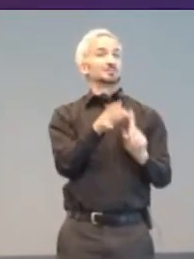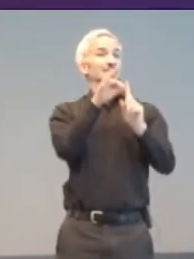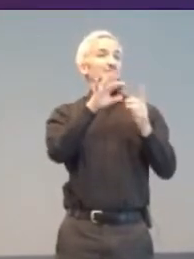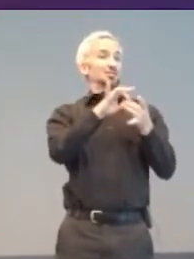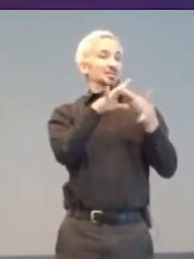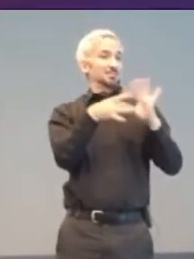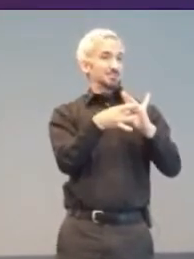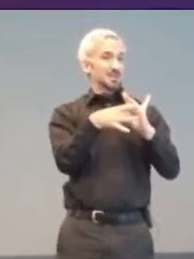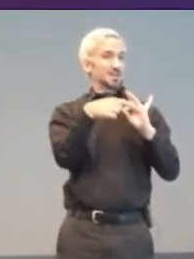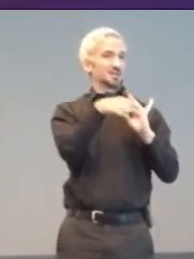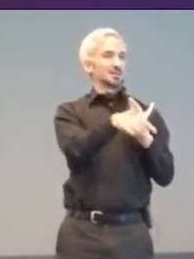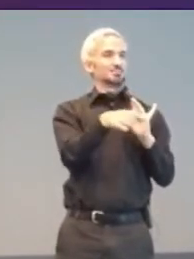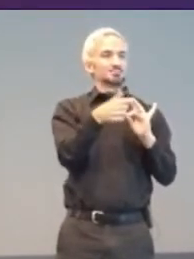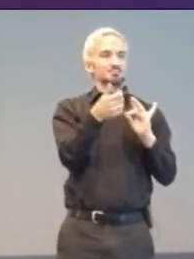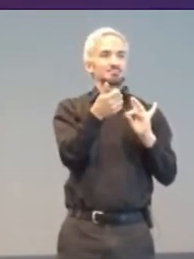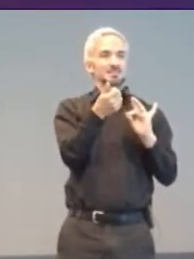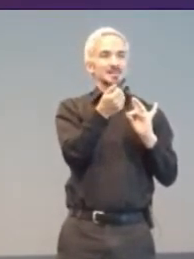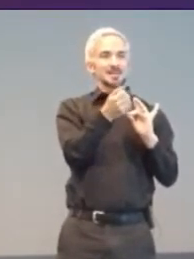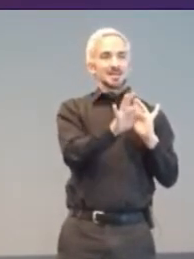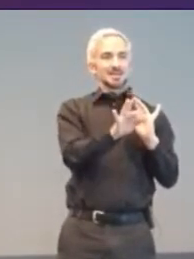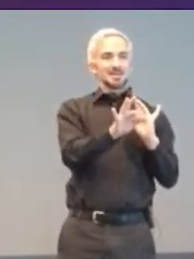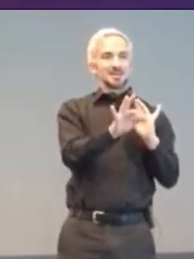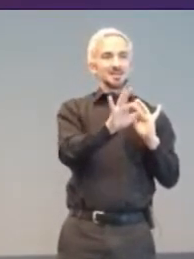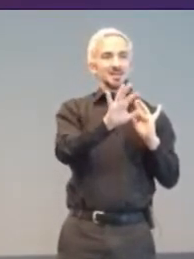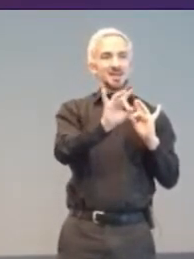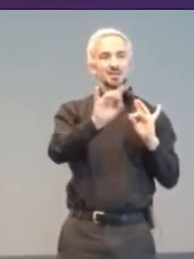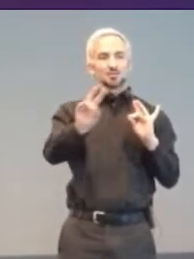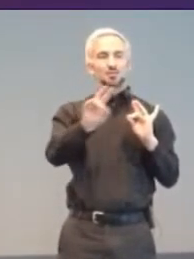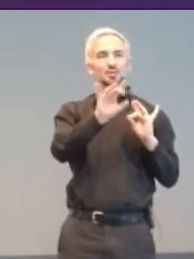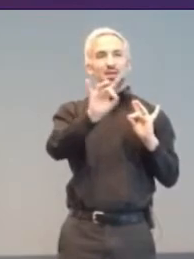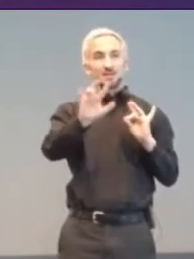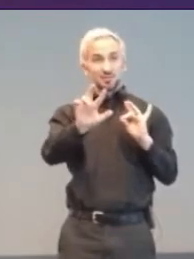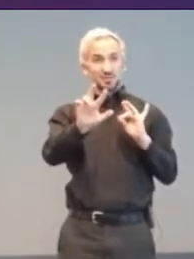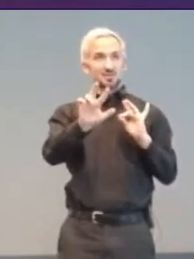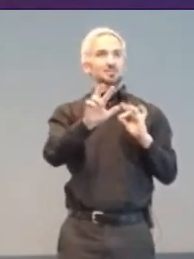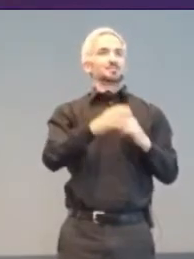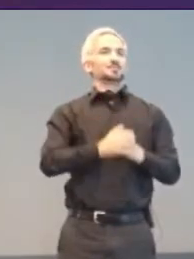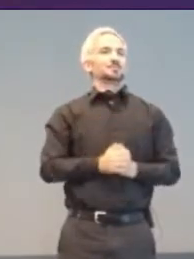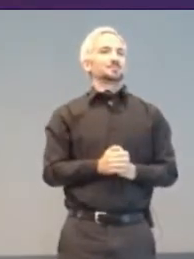free-play gaming tents. A proposal was made from the Special Olympics to Atari,